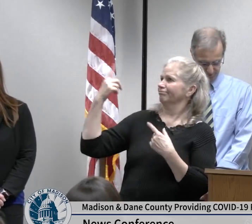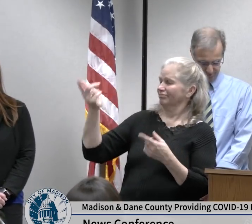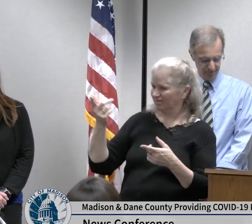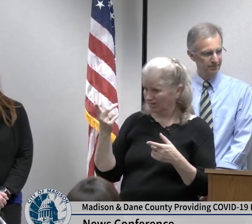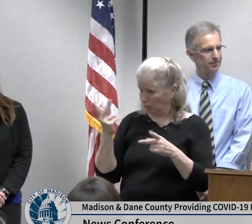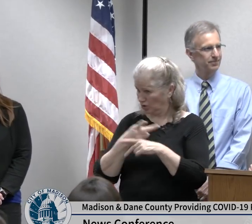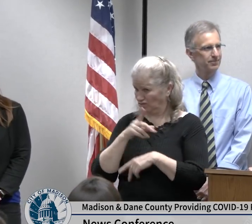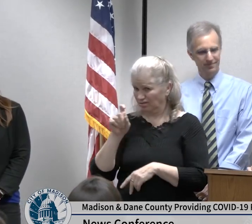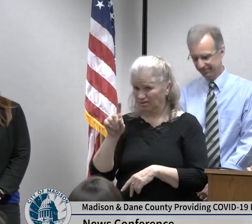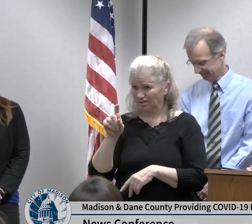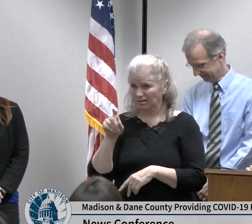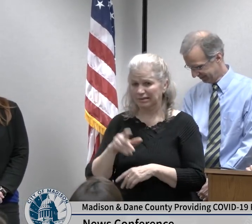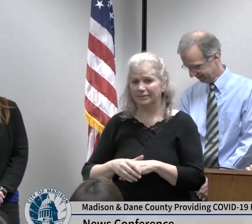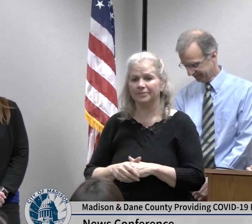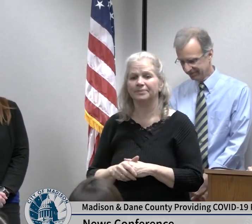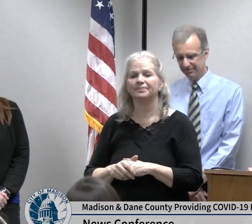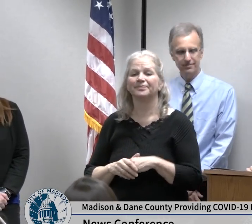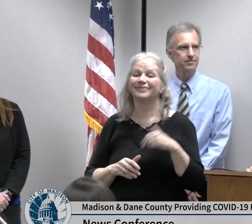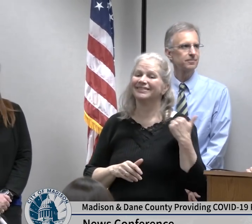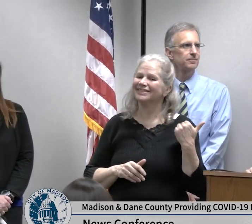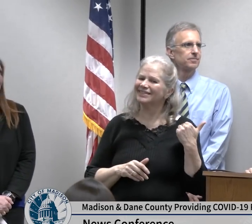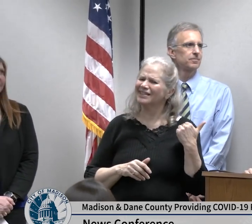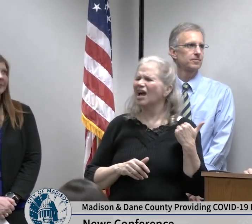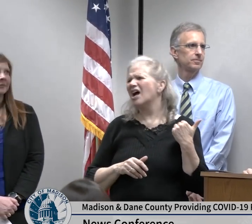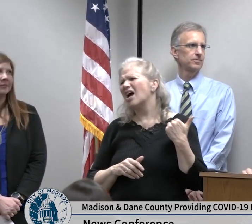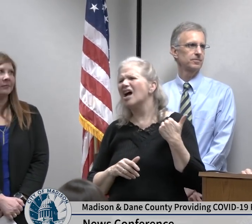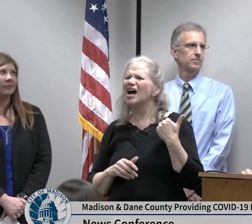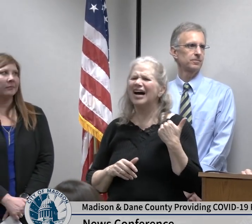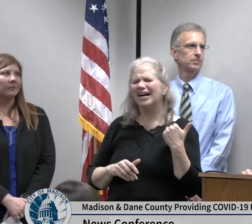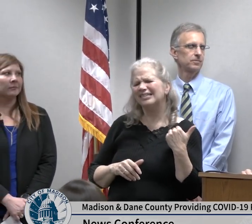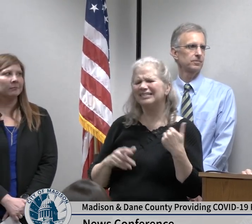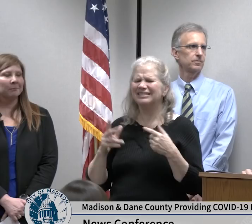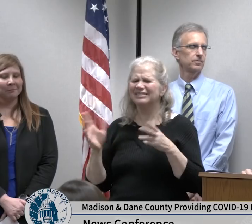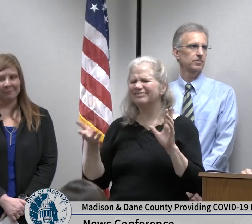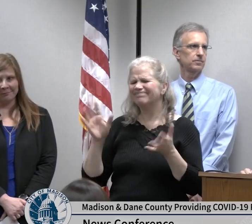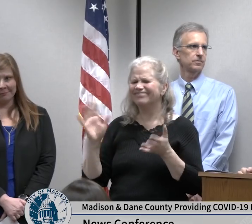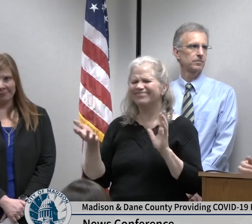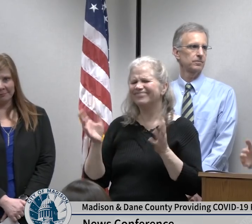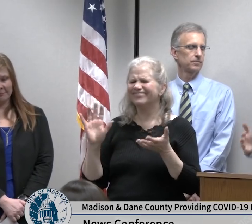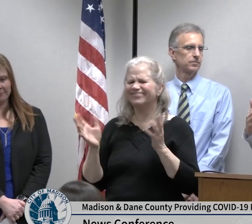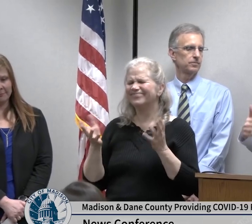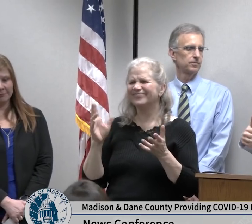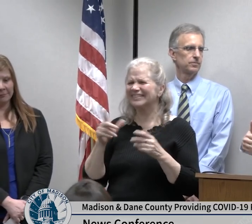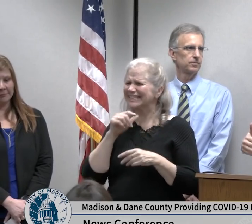versus relative subjective let's say but I think it actually tell a lot of us is